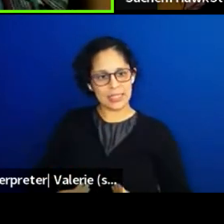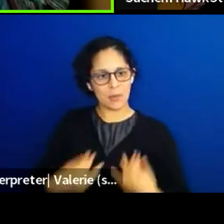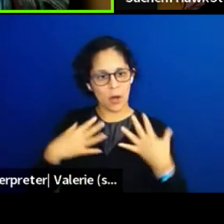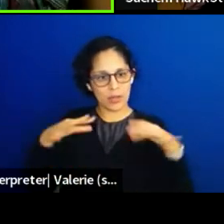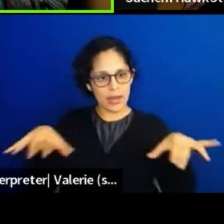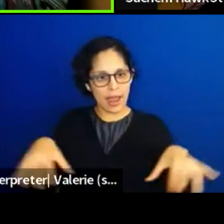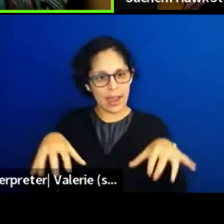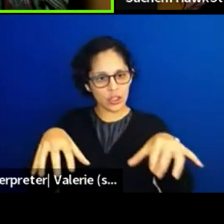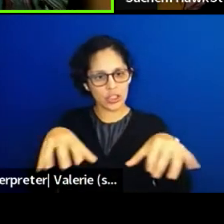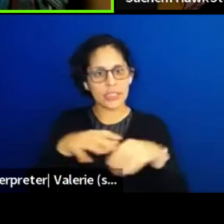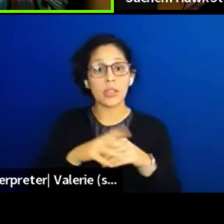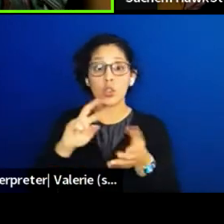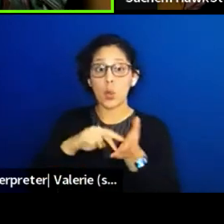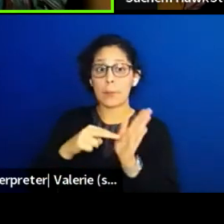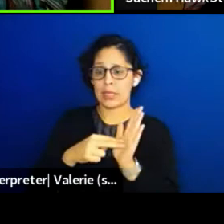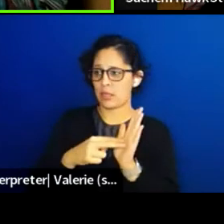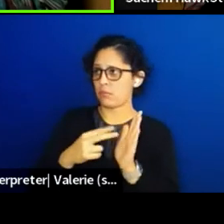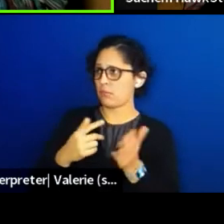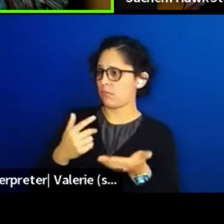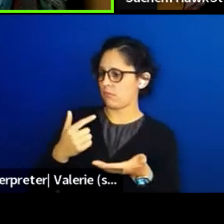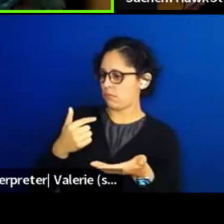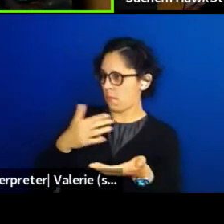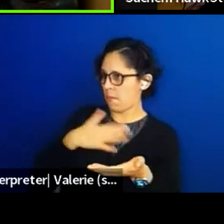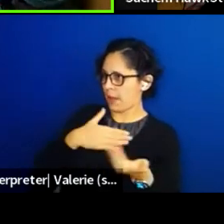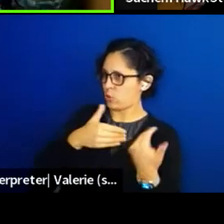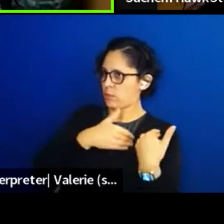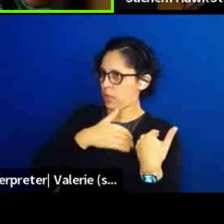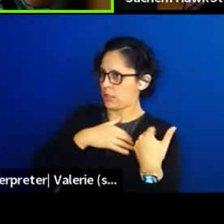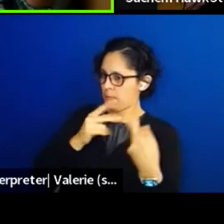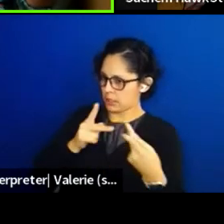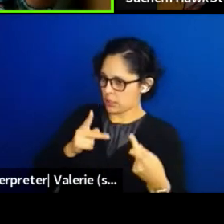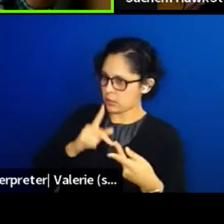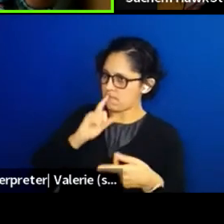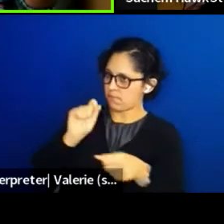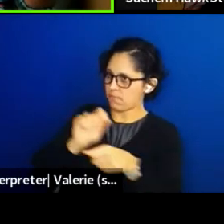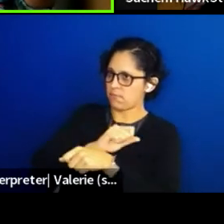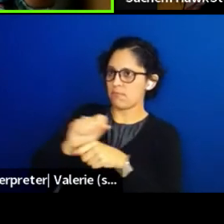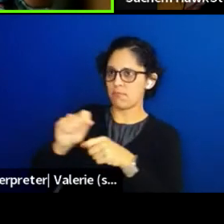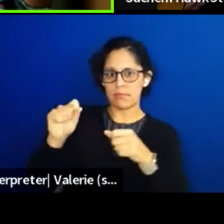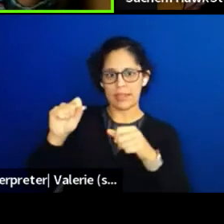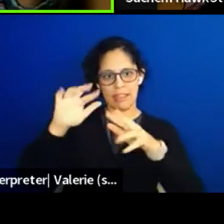And so I think representing the beauty of the varieties of people that are out there is vital